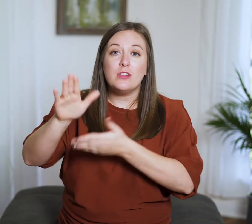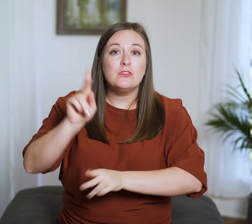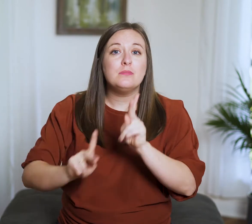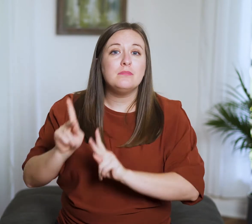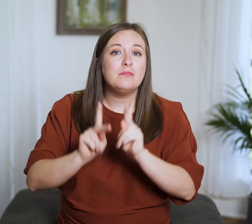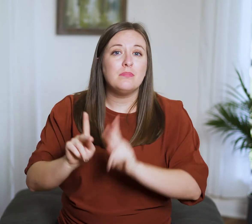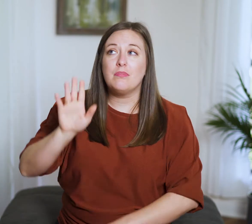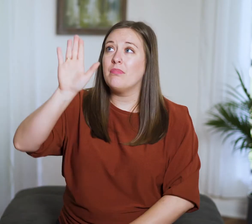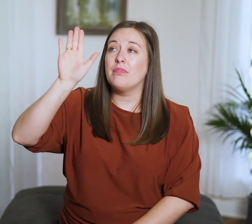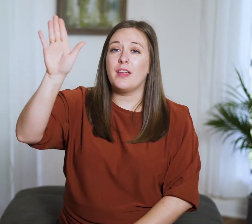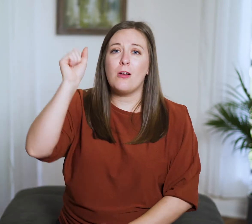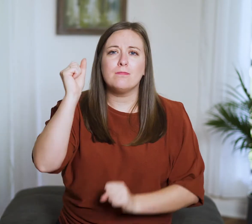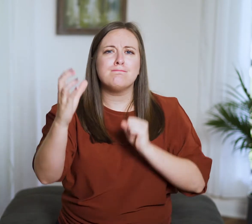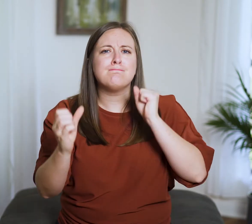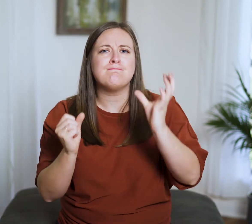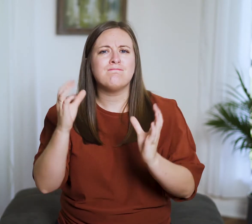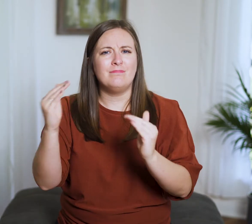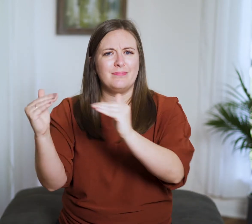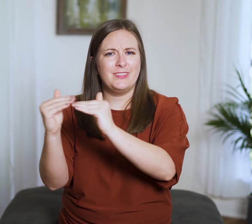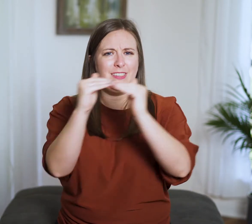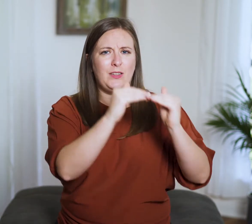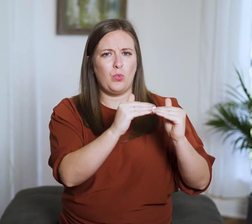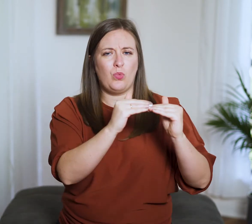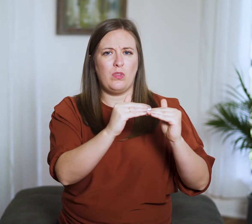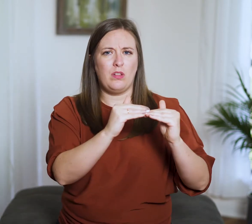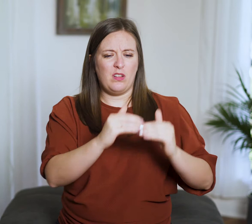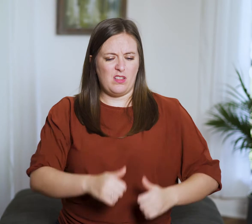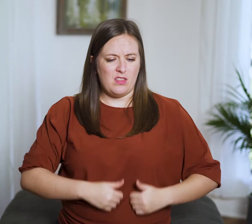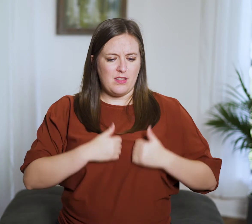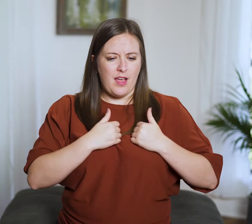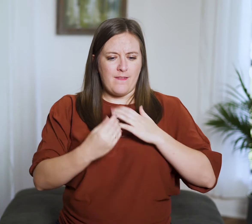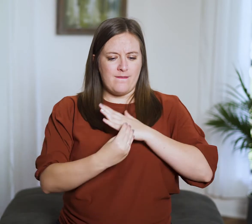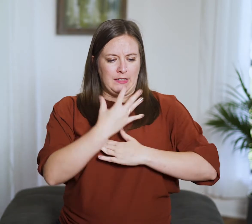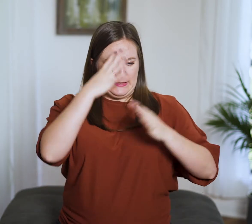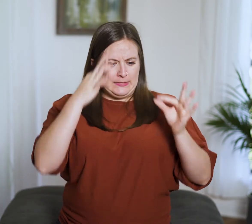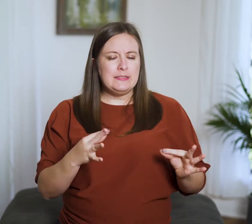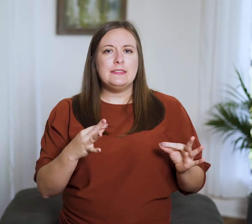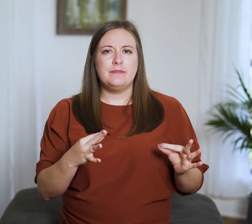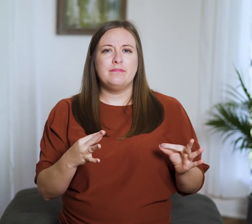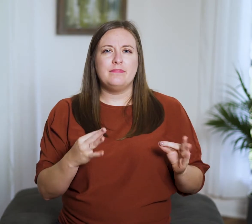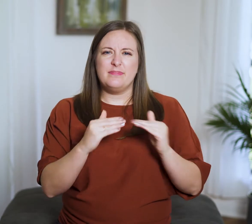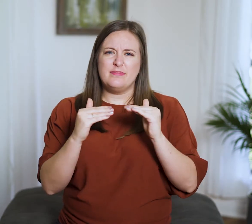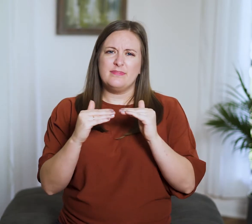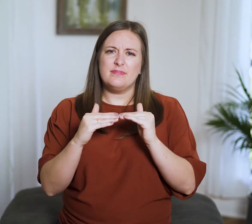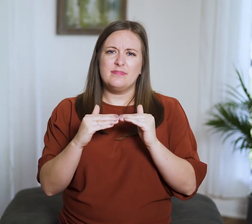“The mouth of the righteous is a fountain of life,”